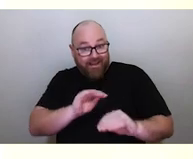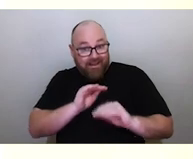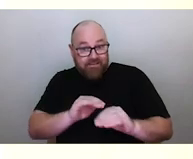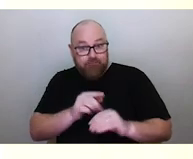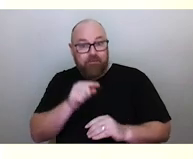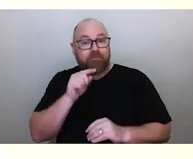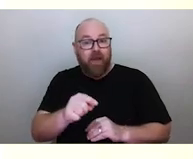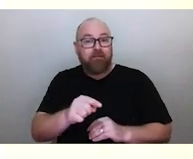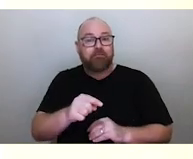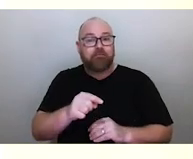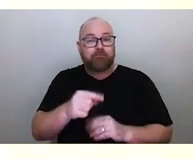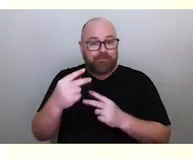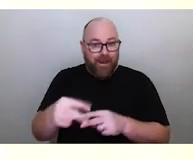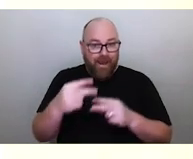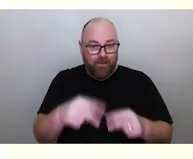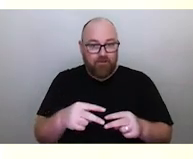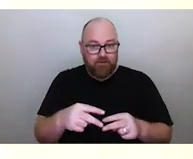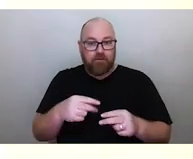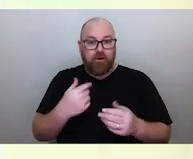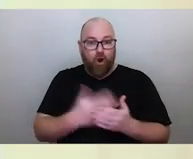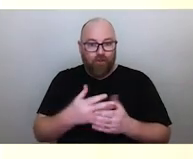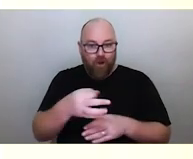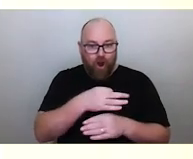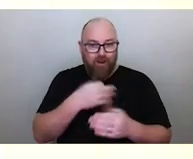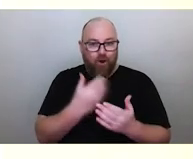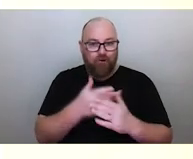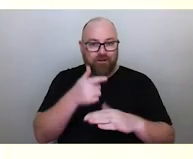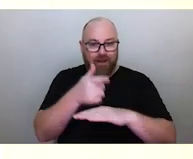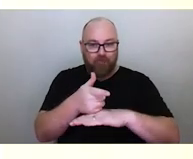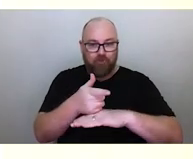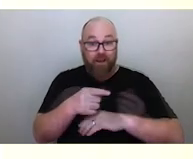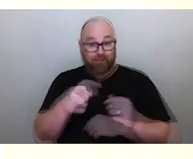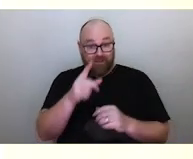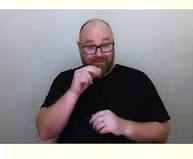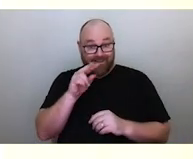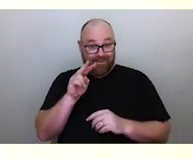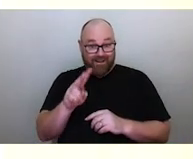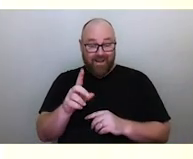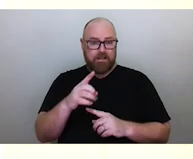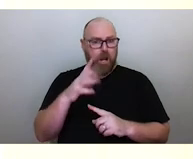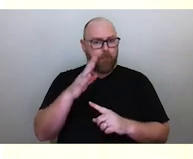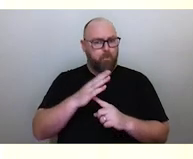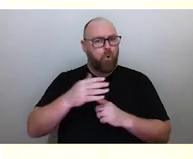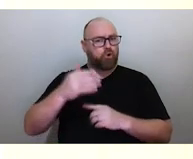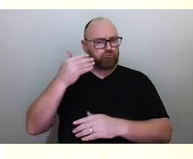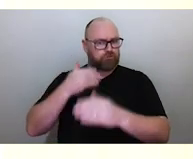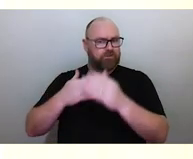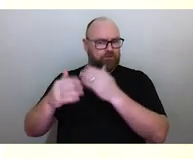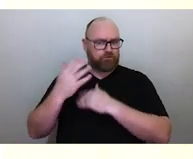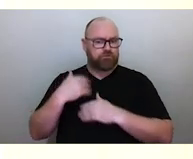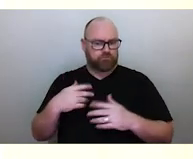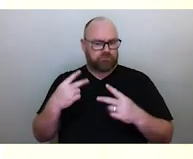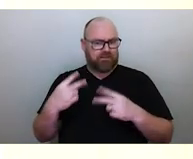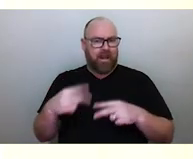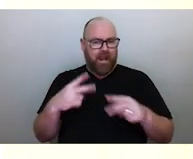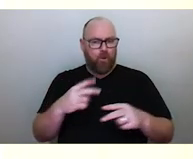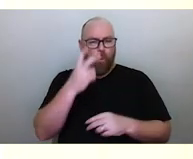dance there on the island, on camera. this is an important traditional 'kab kar' dance. It means an old sacred dance